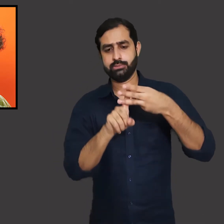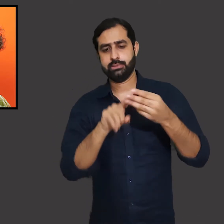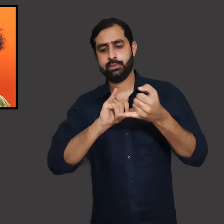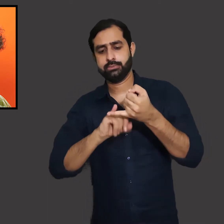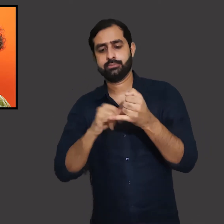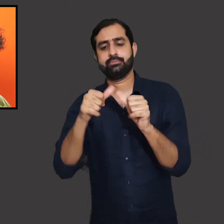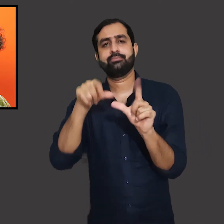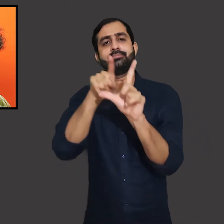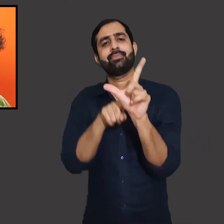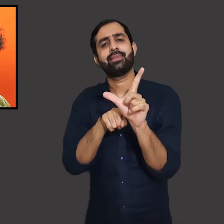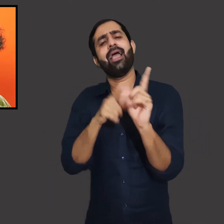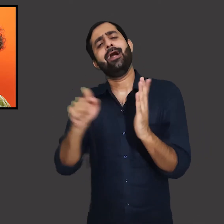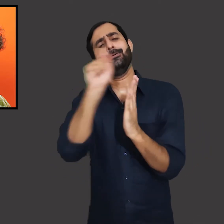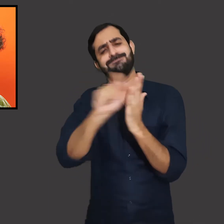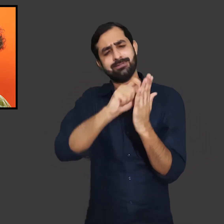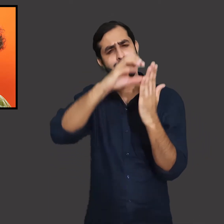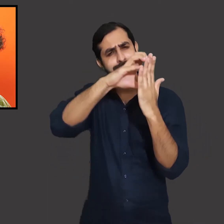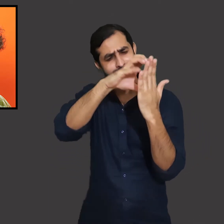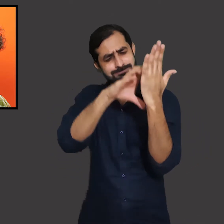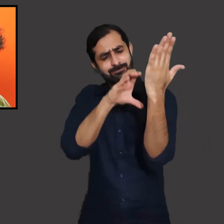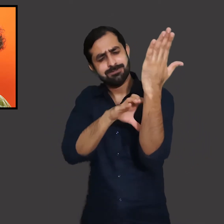In this book too she has written essays.